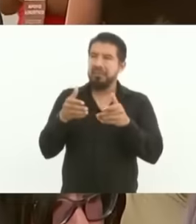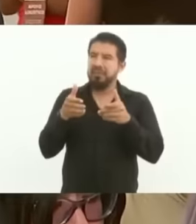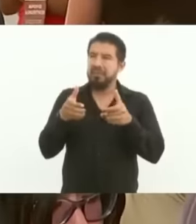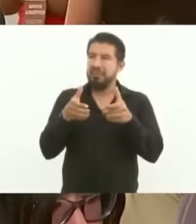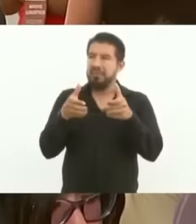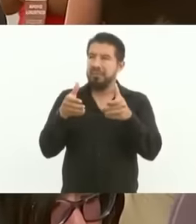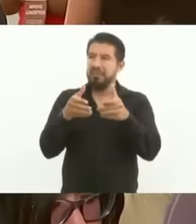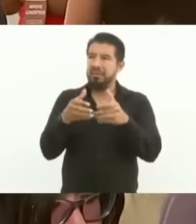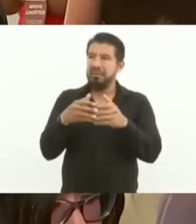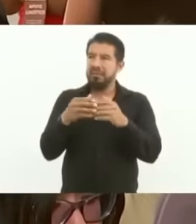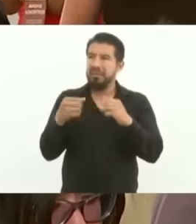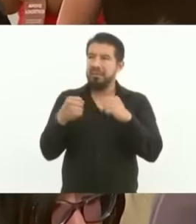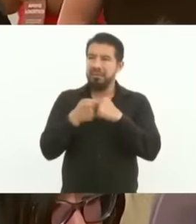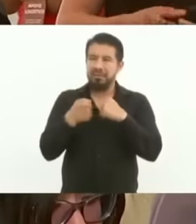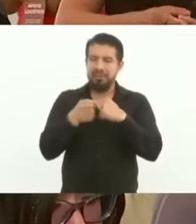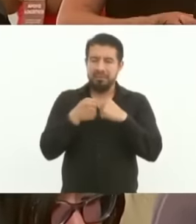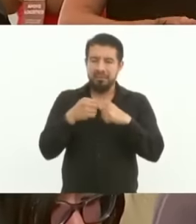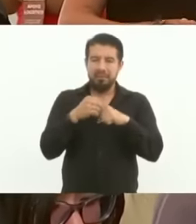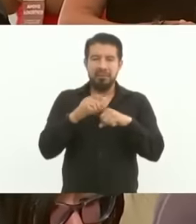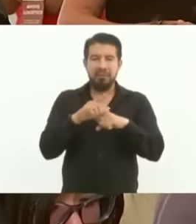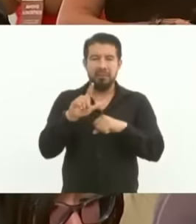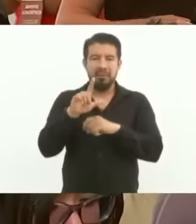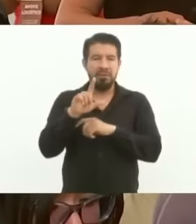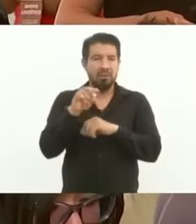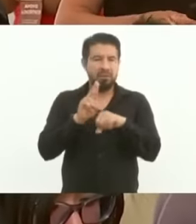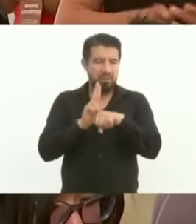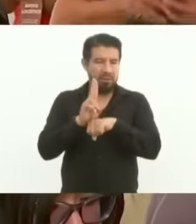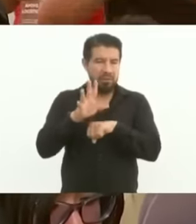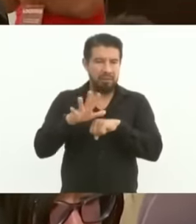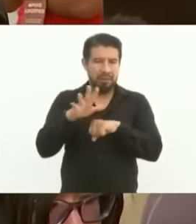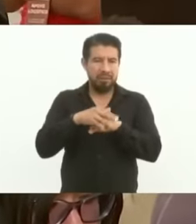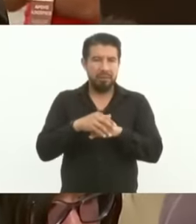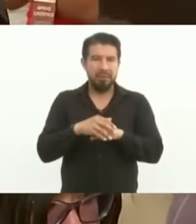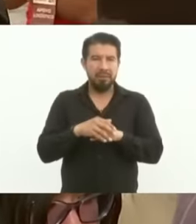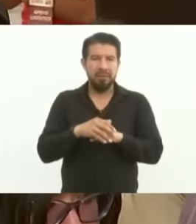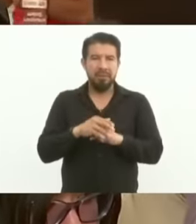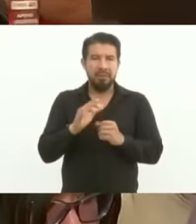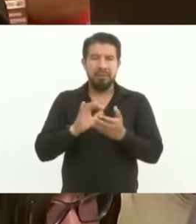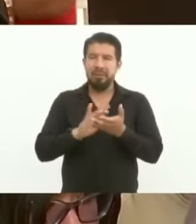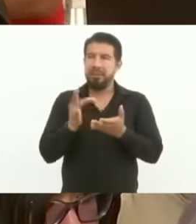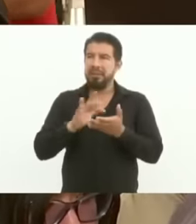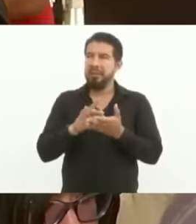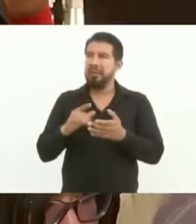borders of jardin del Norte Thank you president Thank you this doctor the governor